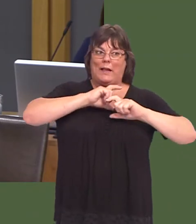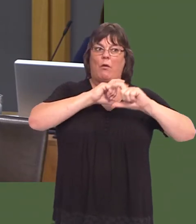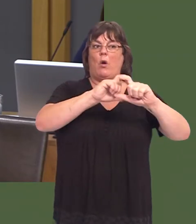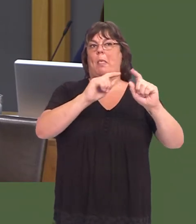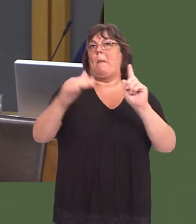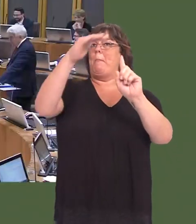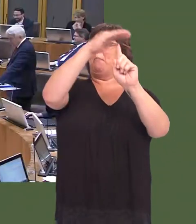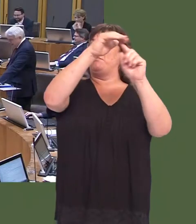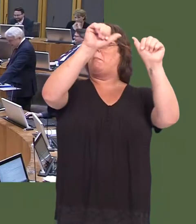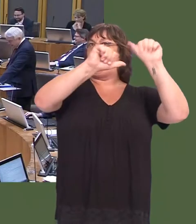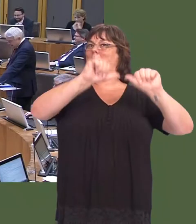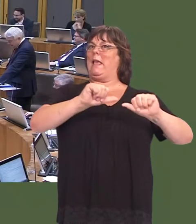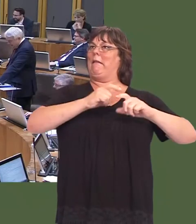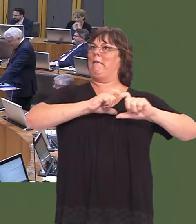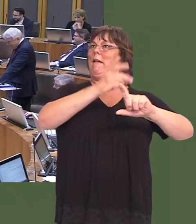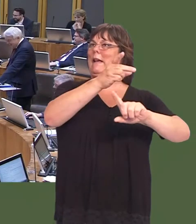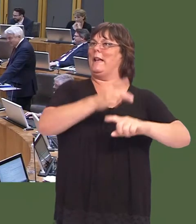Carwyn Jones: The simple answer is ëyesí.